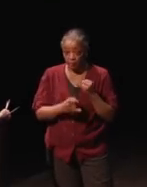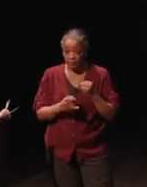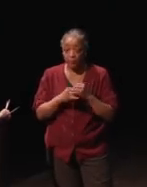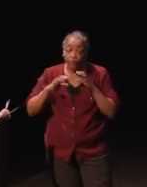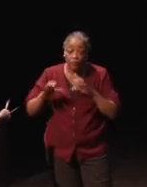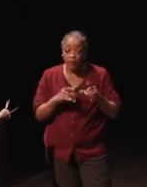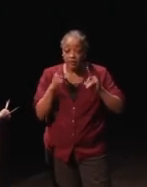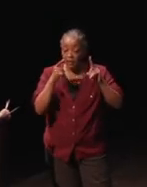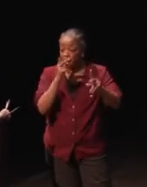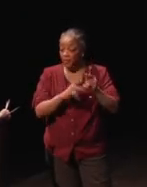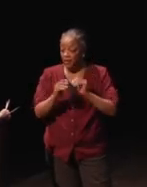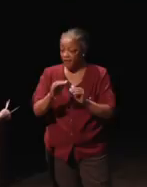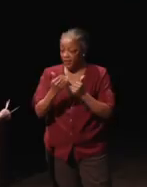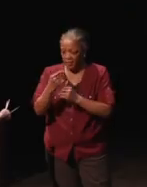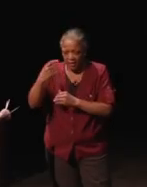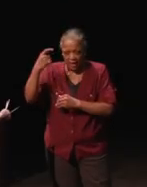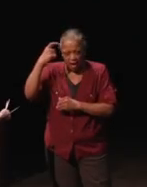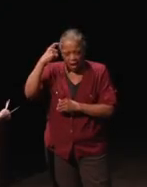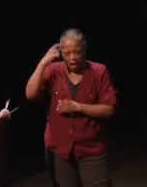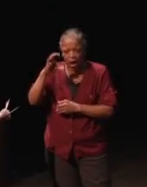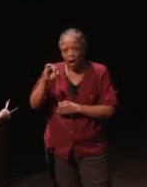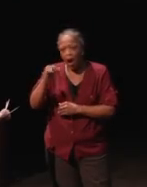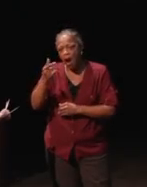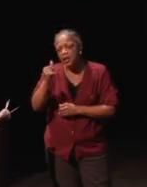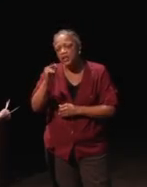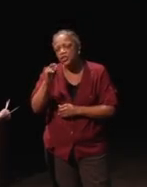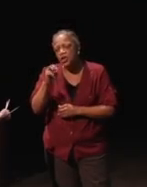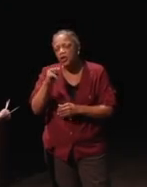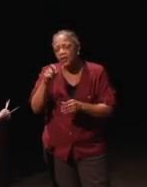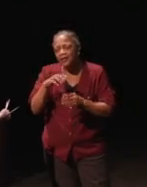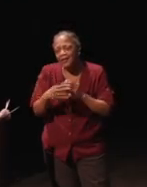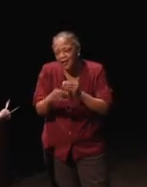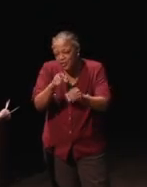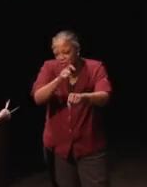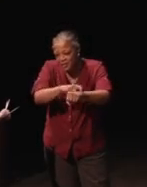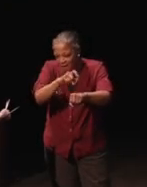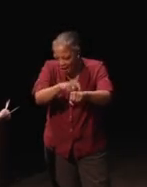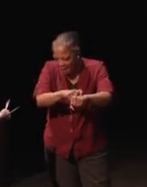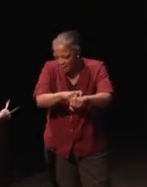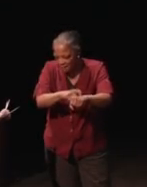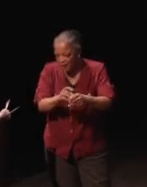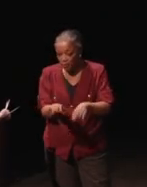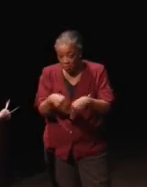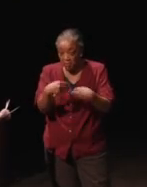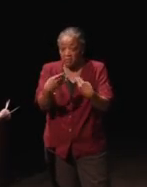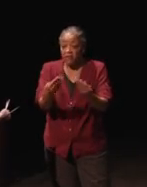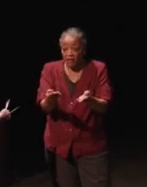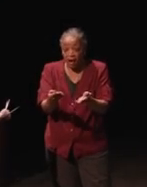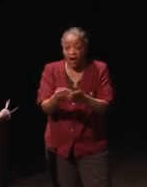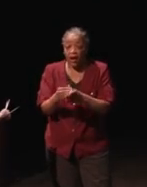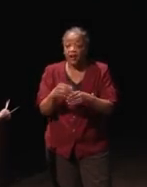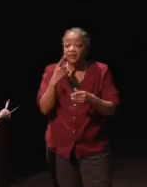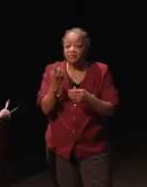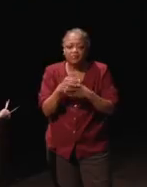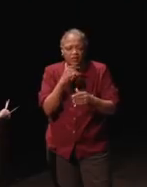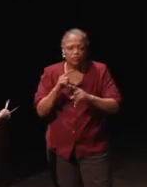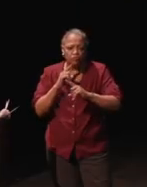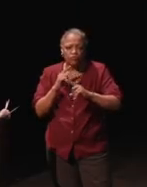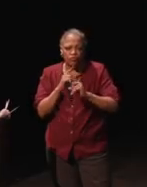have limited cognition or need extra time. So, you have to provide a mode that doesn't require a response time or allow